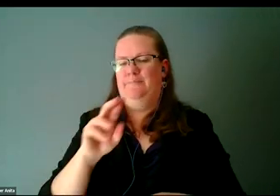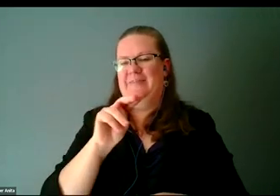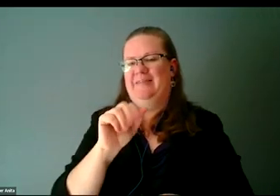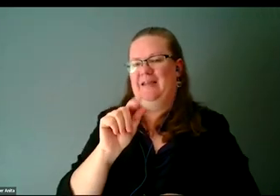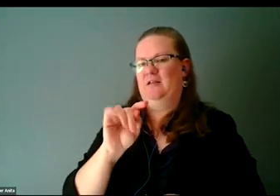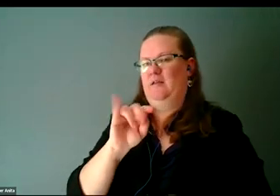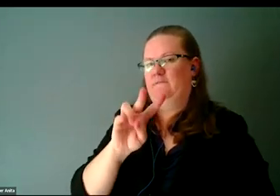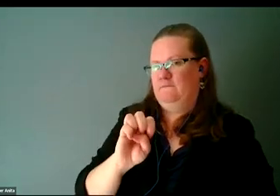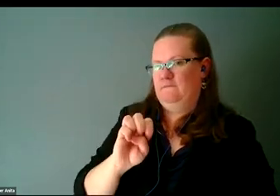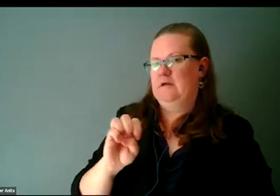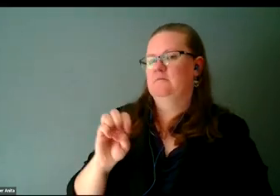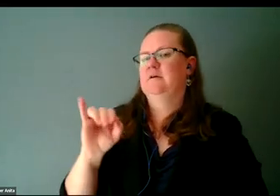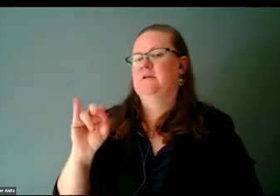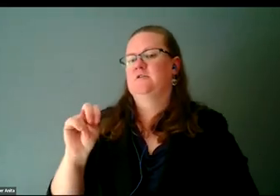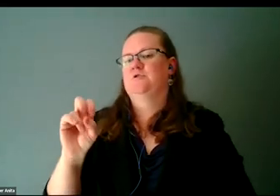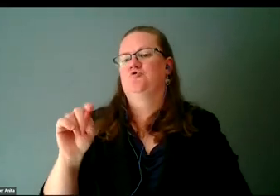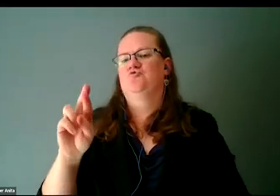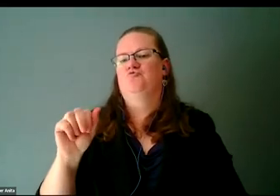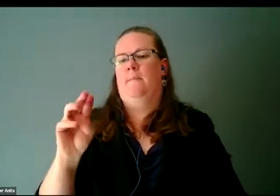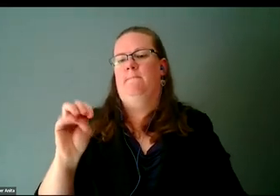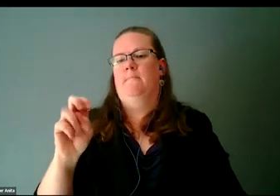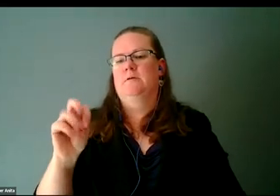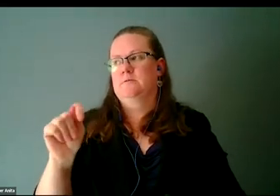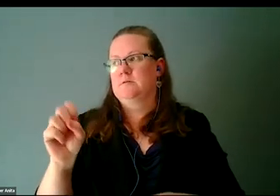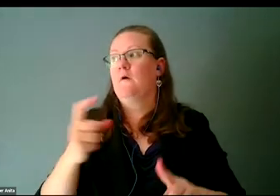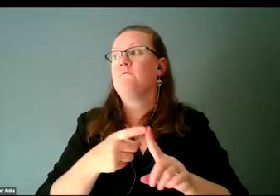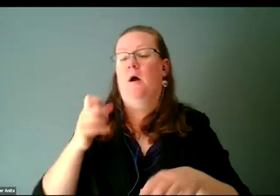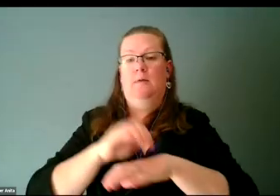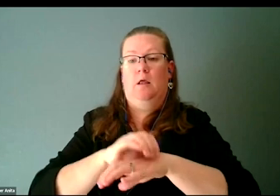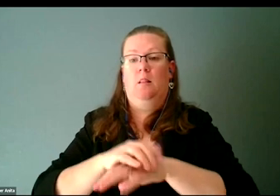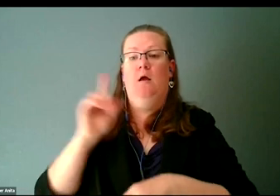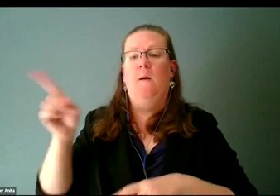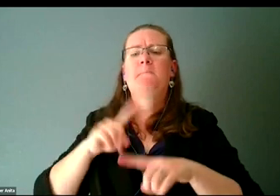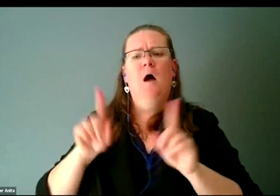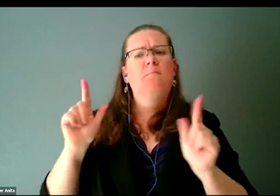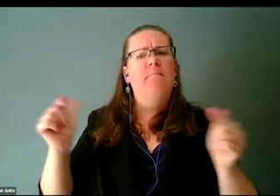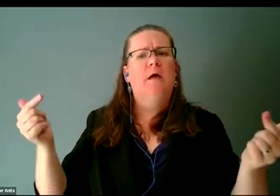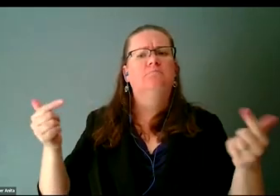They're pretty big. They have a controller, which is a controller is a--